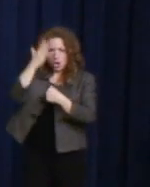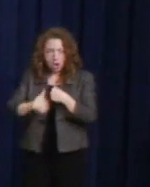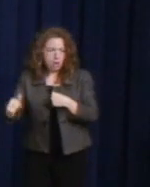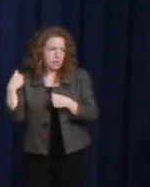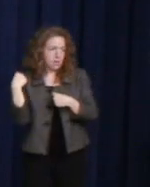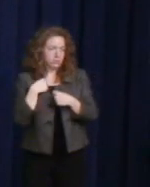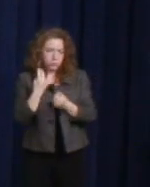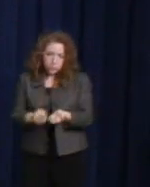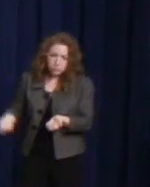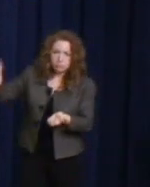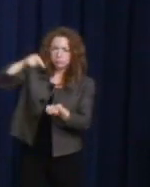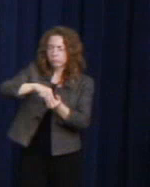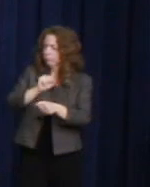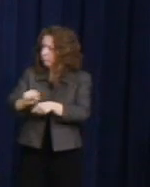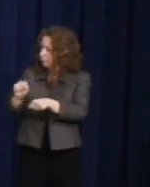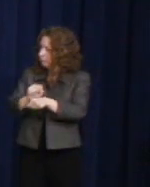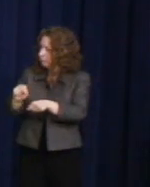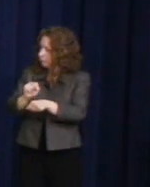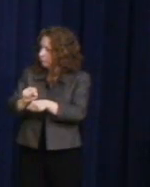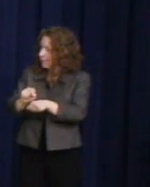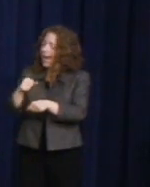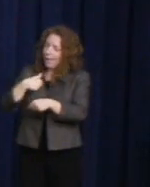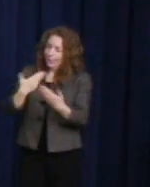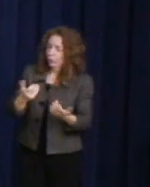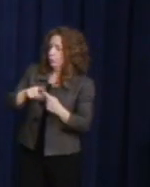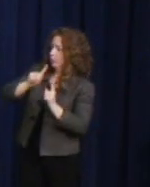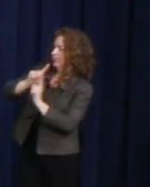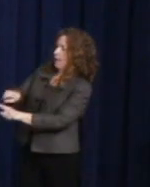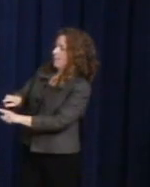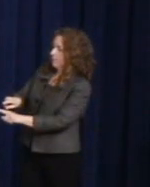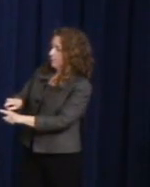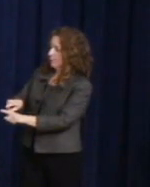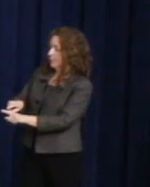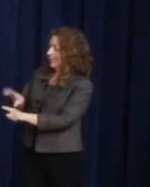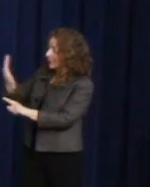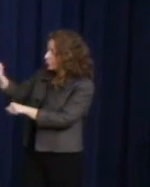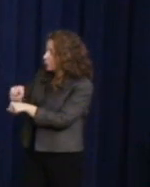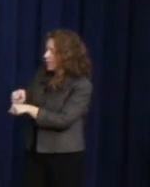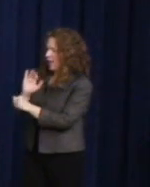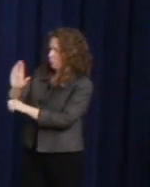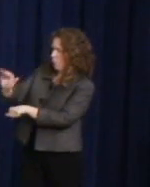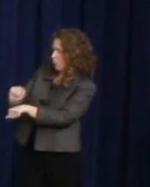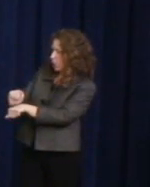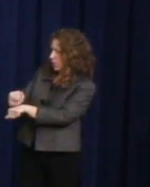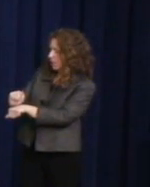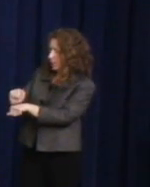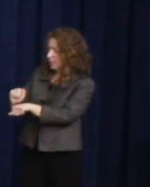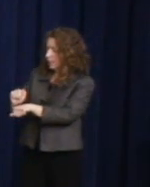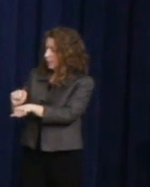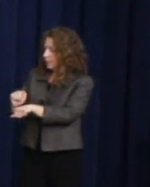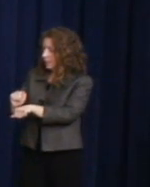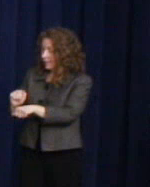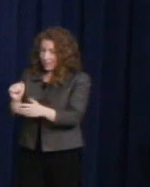and the work that you continue to do that make it possible for me to stand here before you and not feel